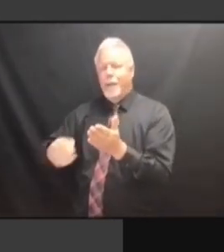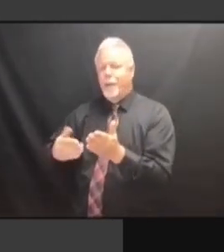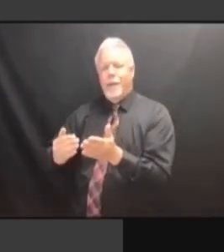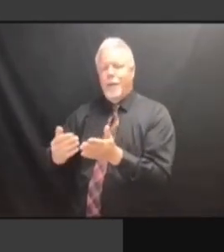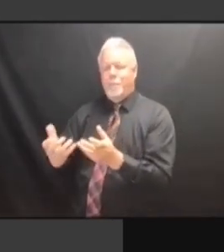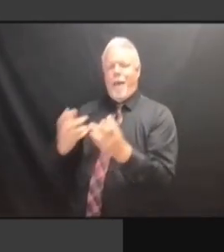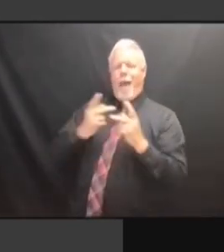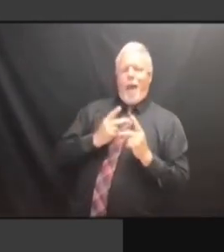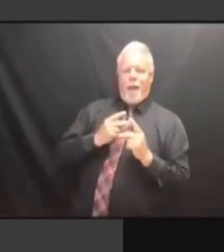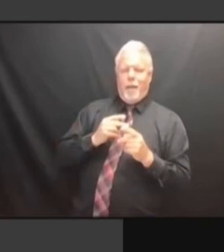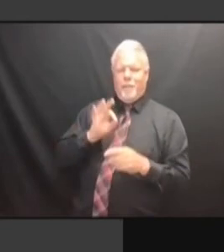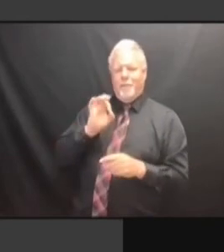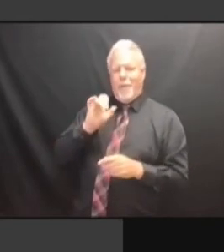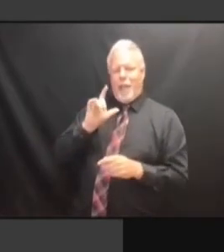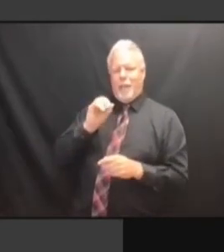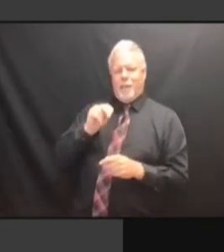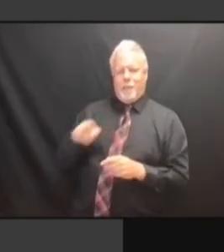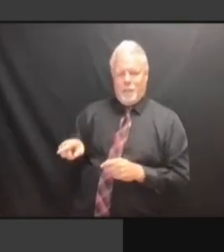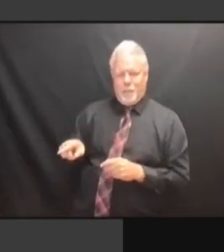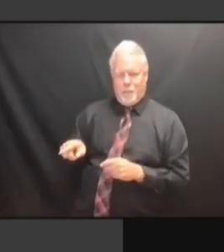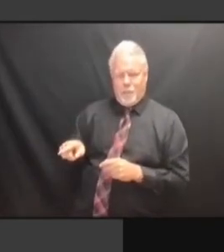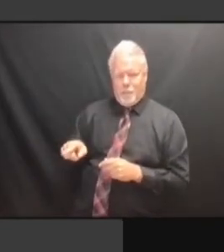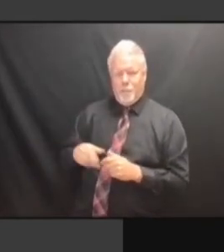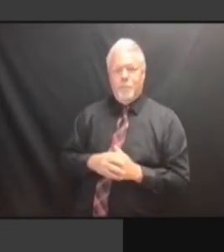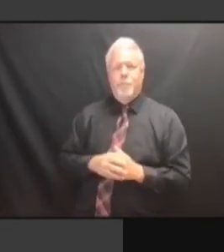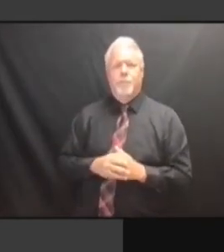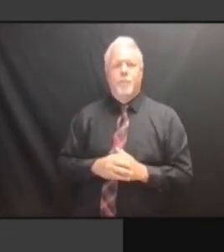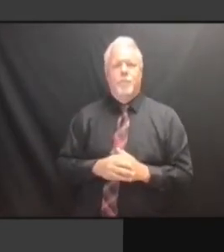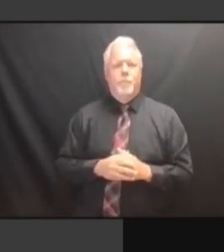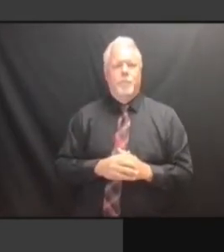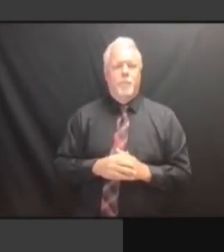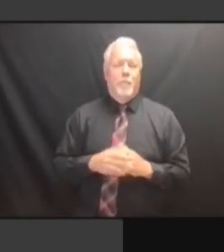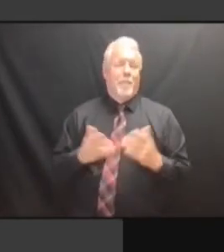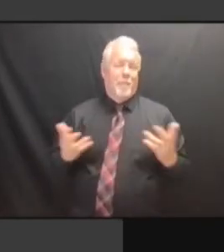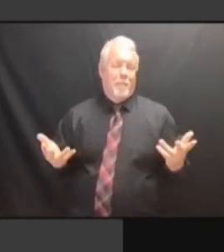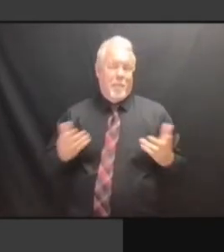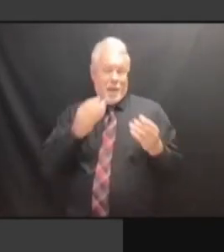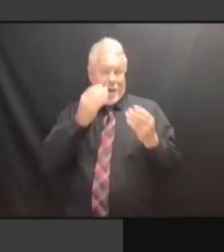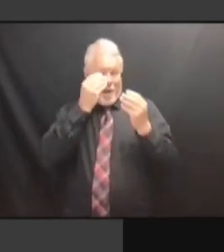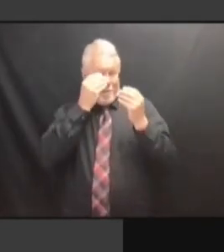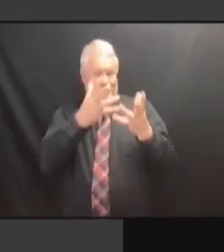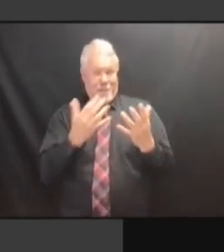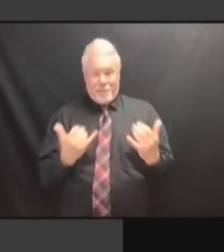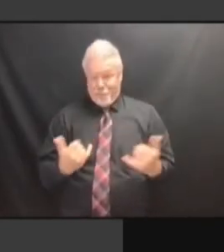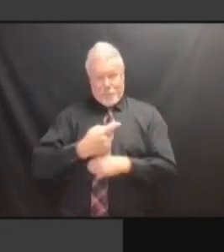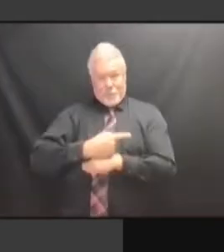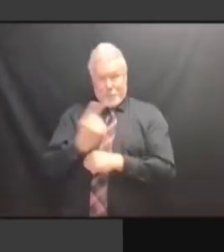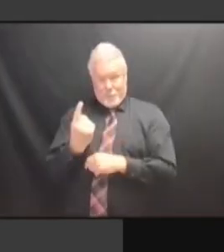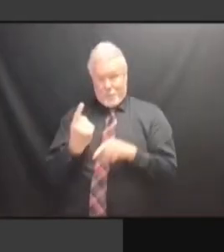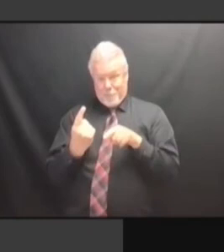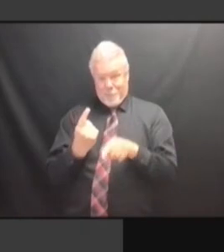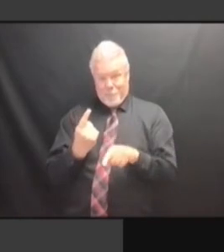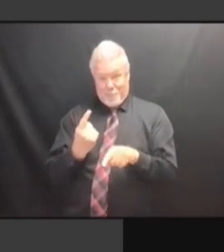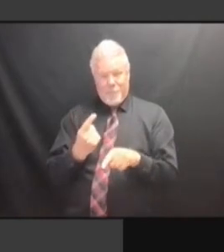NEVER BEEN PERFECT. >> NEVER BEEN PERFECT. >> IF NEVER BEEN PERFECT. >> IF SOMEONE NEVER BEEN PERFECT. >> IF SOMEONE IS NEVER BEEN PERFECT. >> IF SOMEONE IS RELEASED, IF SOMEONE IS RELEASED, IF SOMEONE IS RELEASED, REGISTERED, IF SOMEONE IS RELEASED, REGISTERED, GETS IF SOMEONE IS RELEASED, REGISTERED, GETS REVOKED, REGISTERED, GETS REVOKED, REGISTERED, GETS REVOKED, THEY'RE REGISTERED, GETS REVOKED, THEY'RE BACK REGISTERED, GETS REVOKED, THEY'RE BACK IN, REGISTERED, GETS REVOKED, THEY'RE BACK IN, WE REGISTERED, GETS REVOKED, THEY'RE BACK IN, WE DON'T REGISTERED, GETS REVOKED, THEY'RE BACK IN, WE DON'T CATCH THEY'RE BACK IN, WE DON'T CATCH THEY'RE BACK IN, WE DON'T CATCH IT, THEY'RE BACK IN, WE DON'T CATCH IT, THEY THEY'RE BACK IN, WE DON'T CATCH IT, THEY CAN THEY'RE BACK IN, WE DON'T CATCH IT, THEY CAN APPLY THEY'RE BACK IN, WE DON'T CATCH IT, THEY CAN APPLY FOR